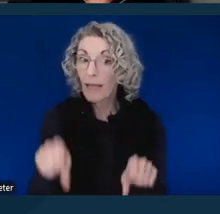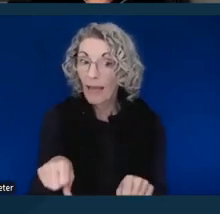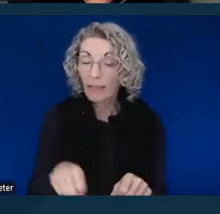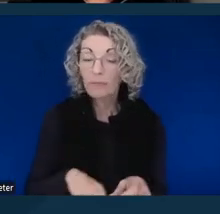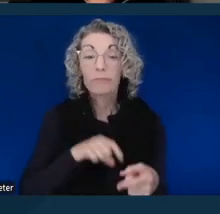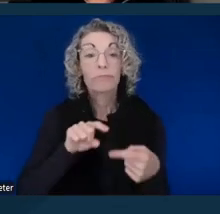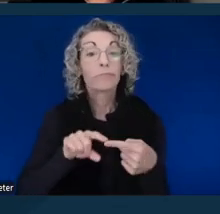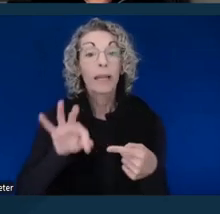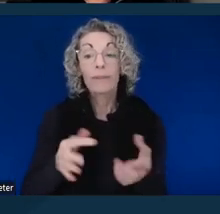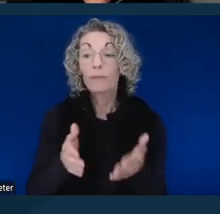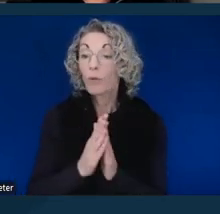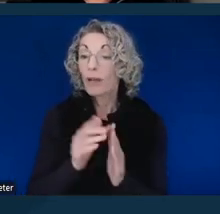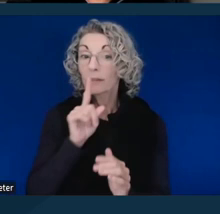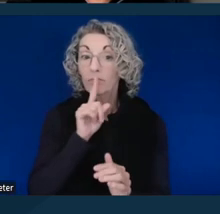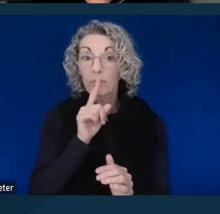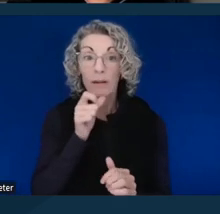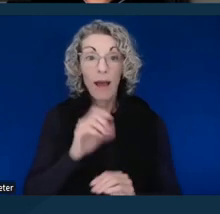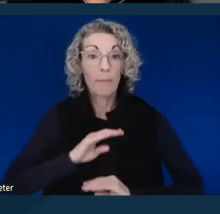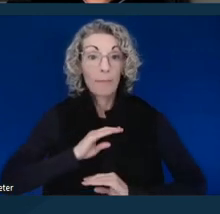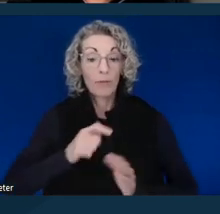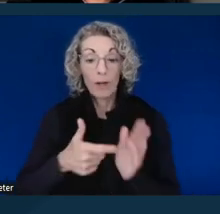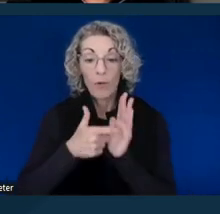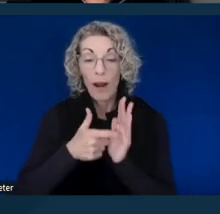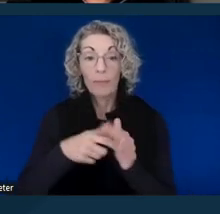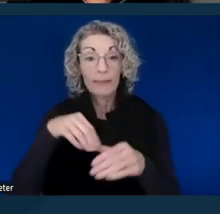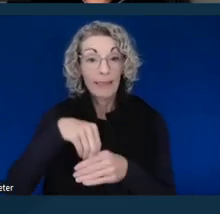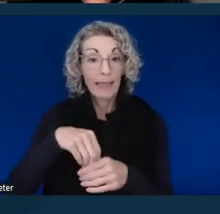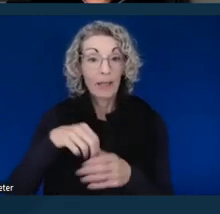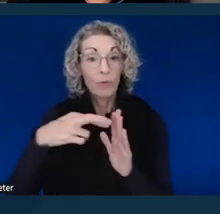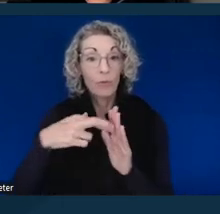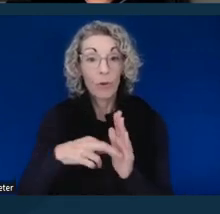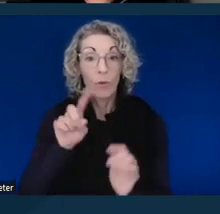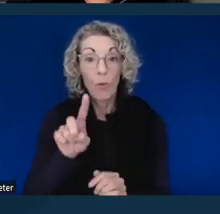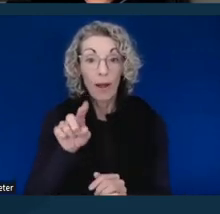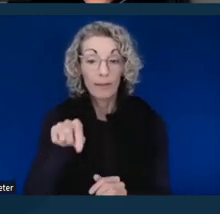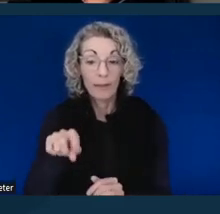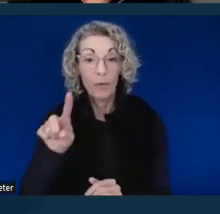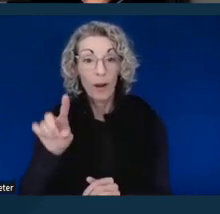the requirements of Rule-1.100. For example, you don't give full information,